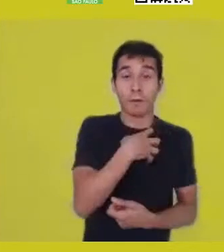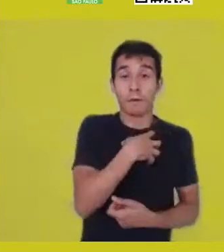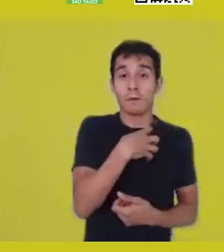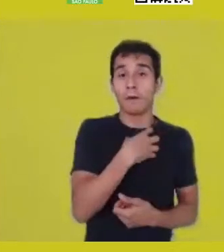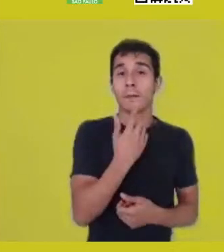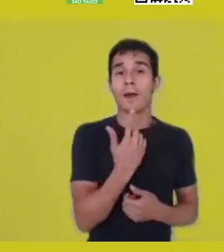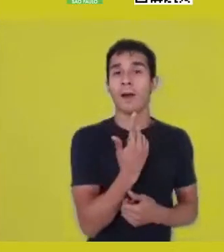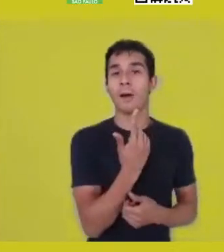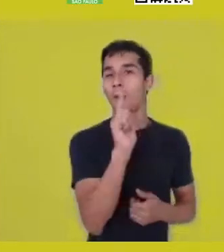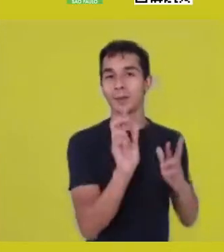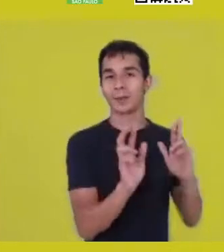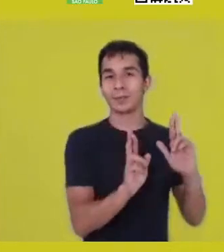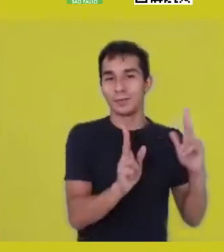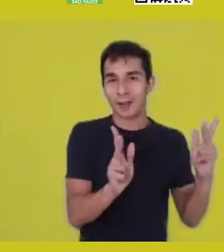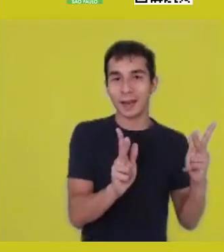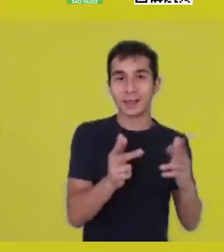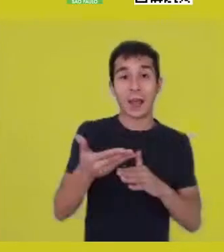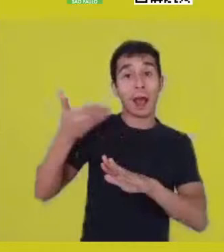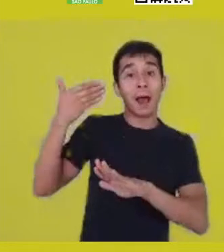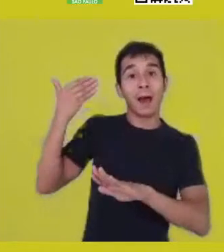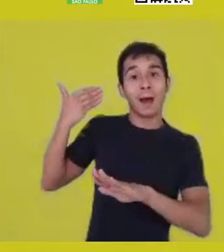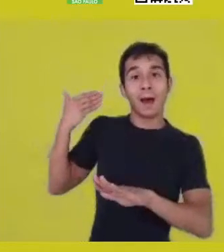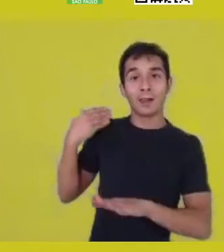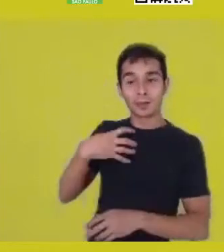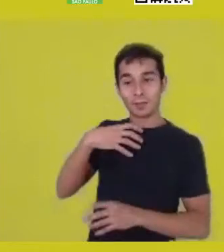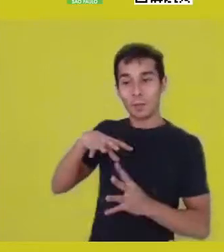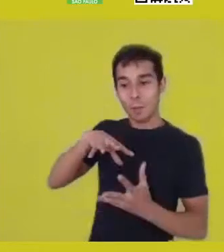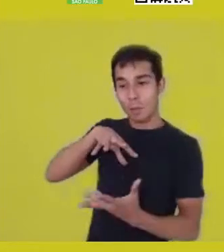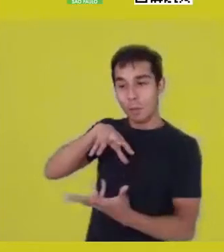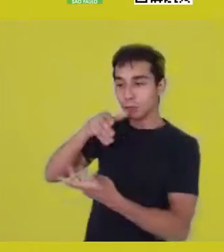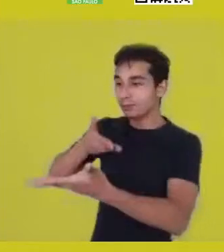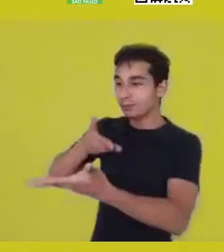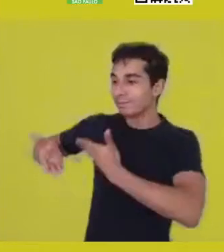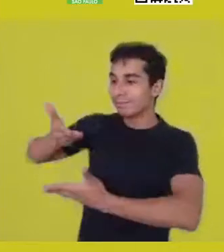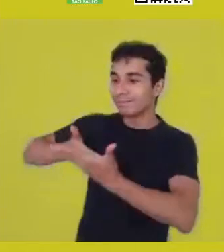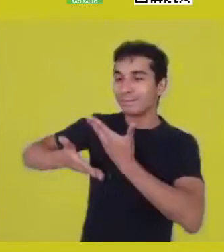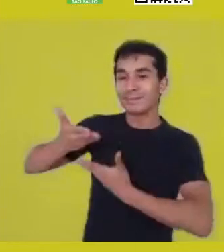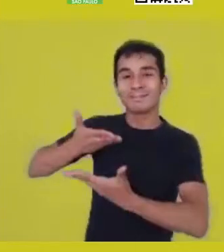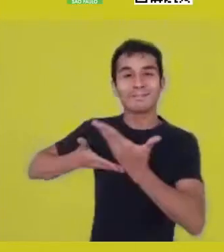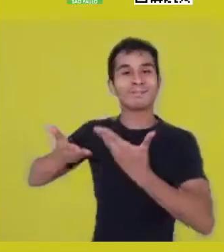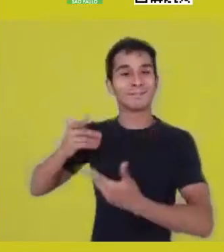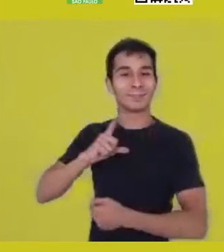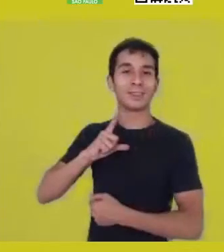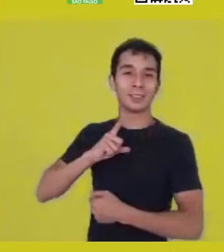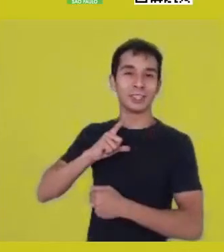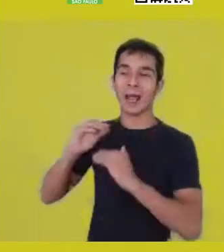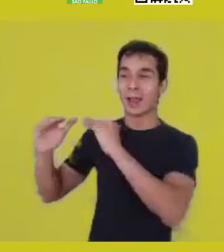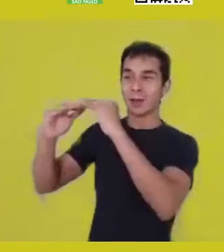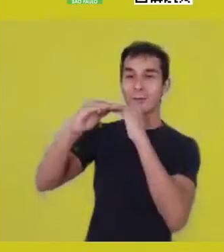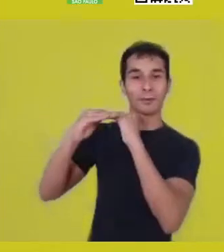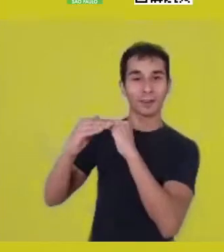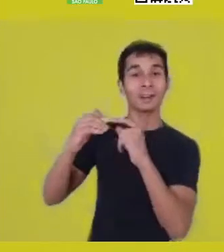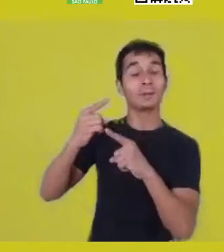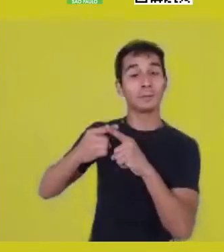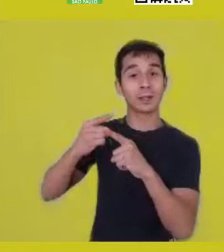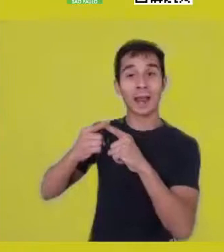Because we were within this notion of Ma’at, which I always present as a philosophical system